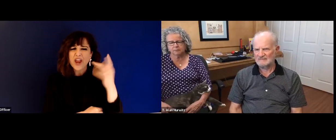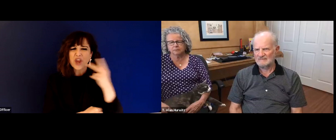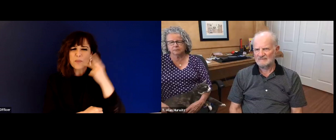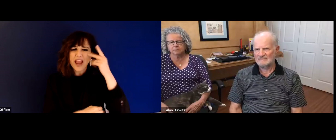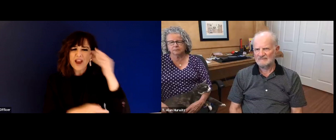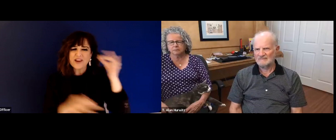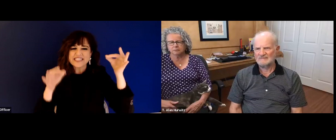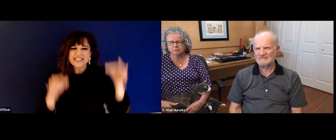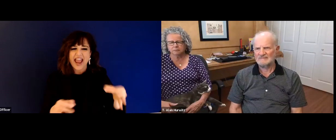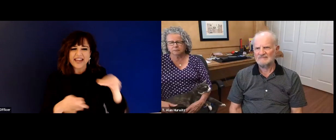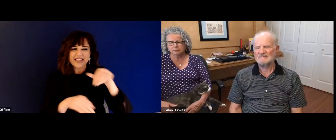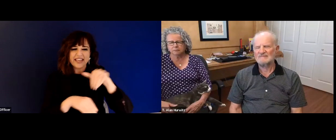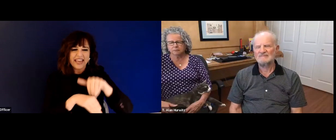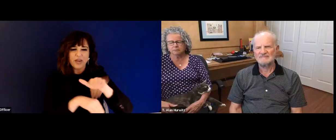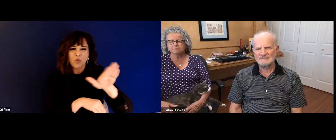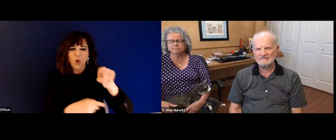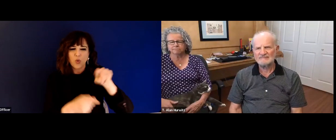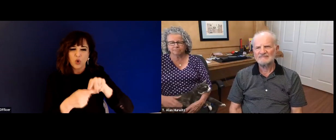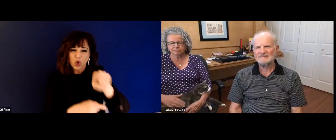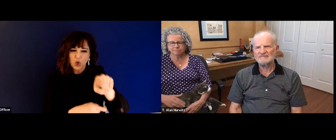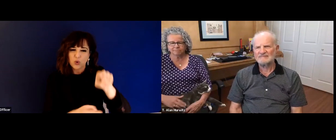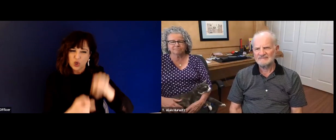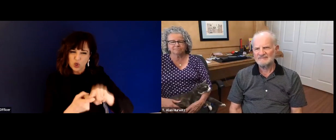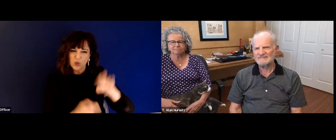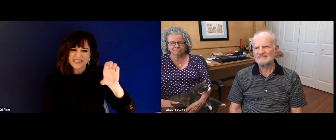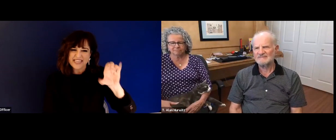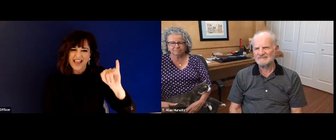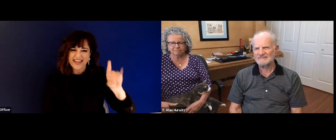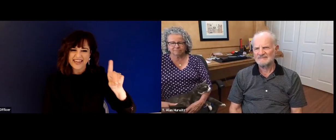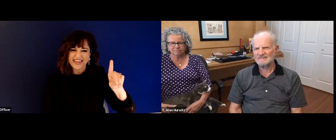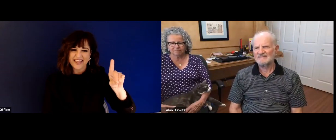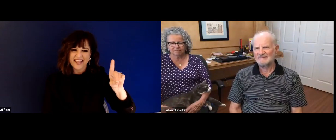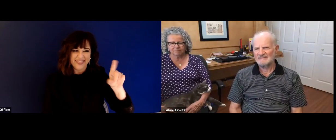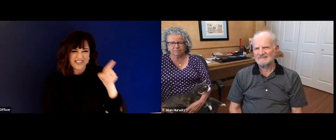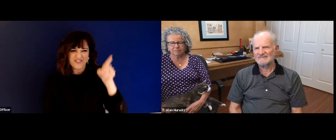your mother graduated from ci d, which is 500 miles away from